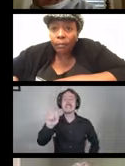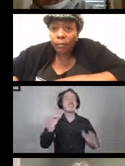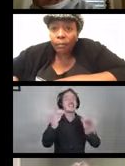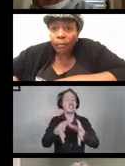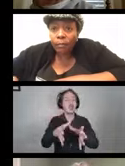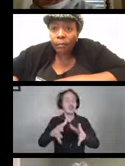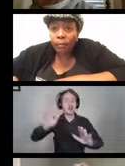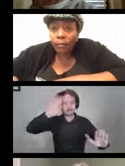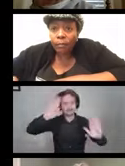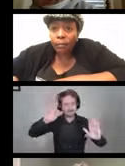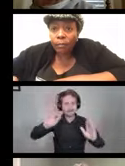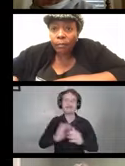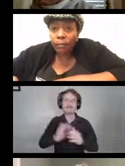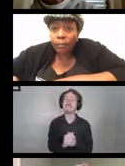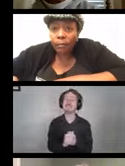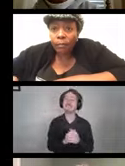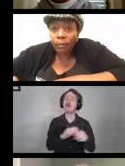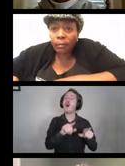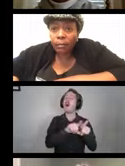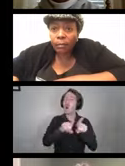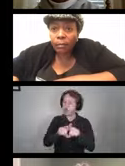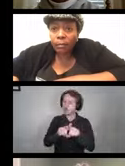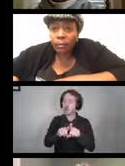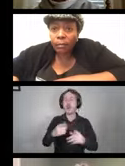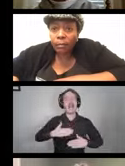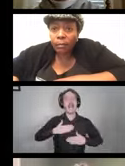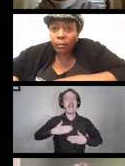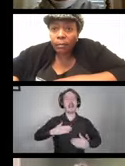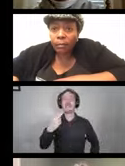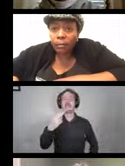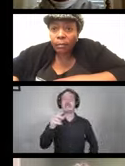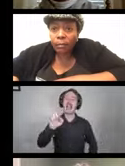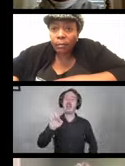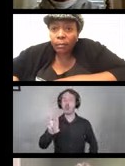and happy to have Heather who is providing captioning.